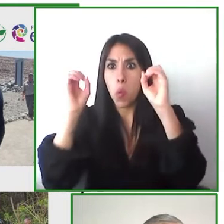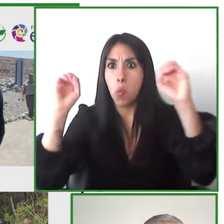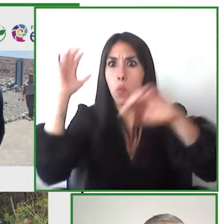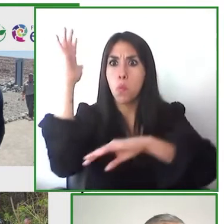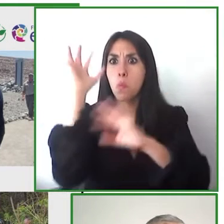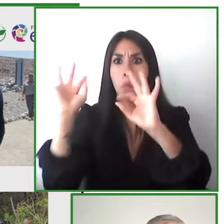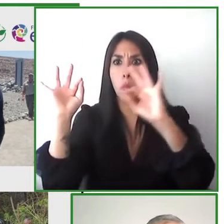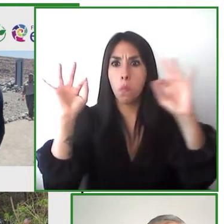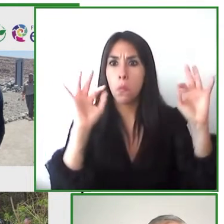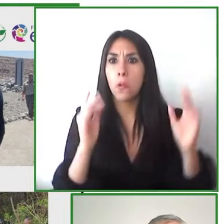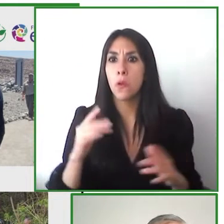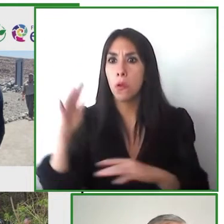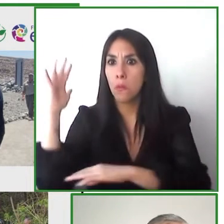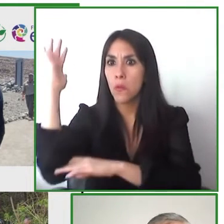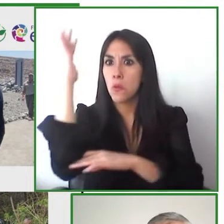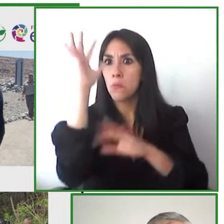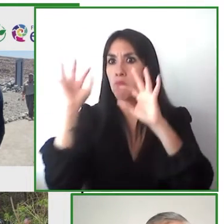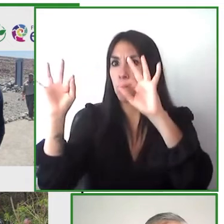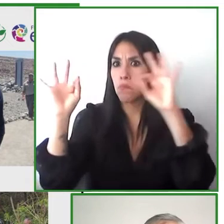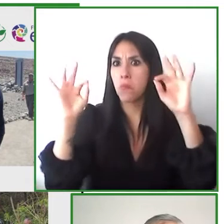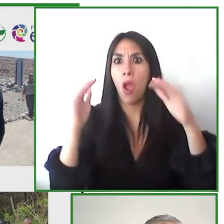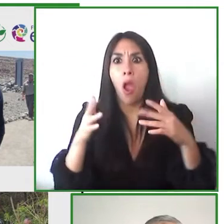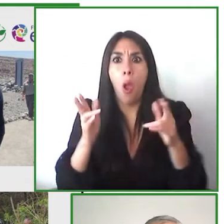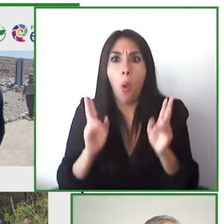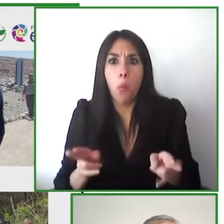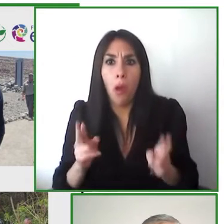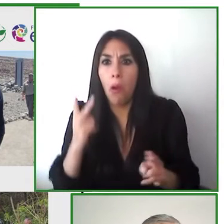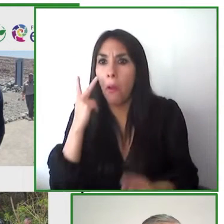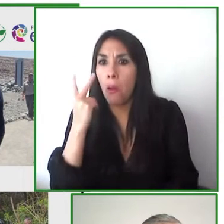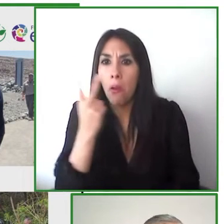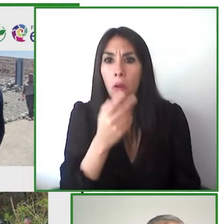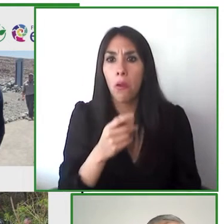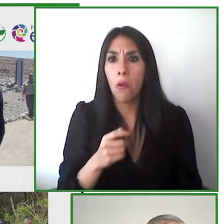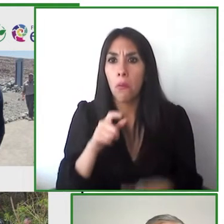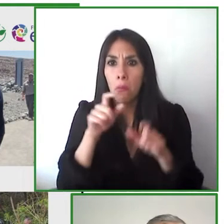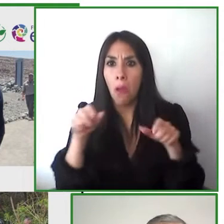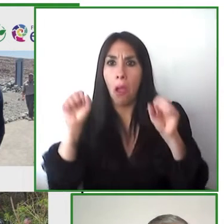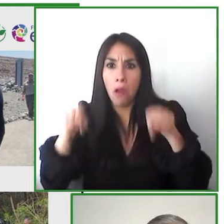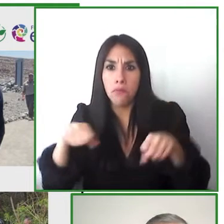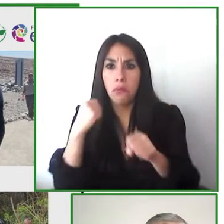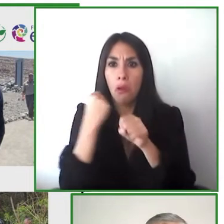we want to be able to co-create improvements and trails that will allow